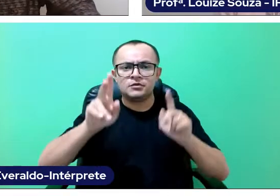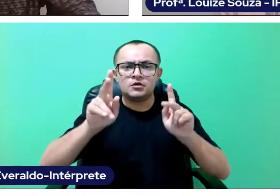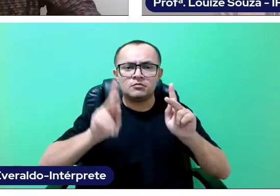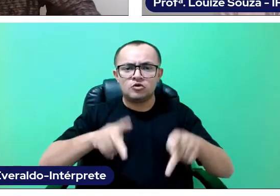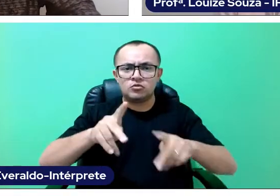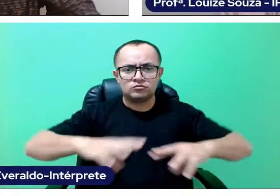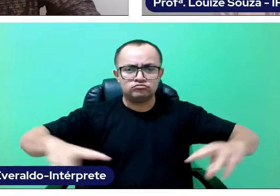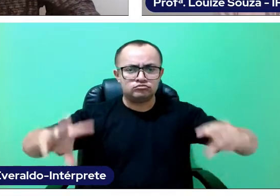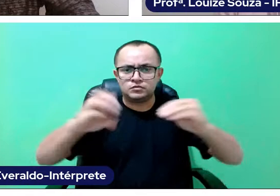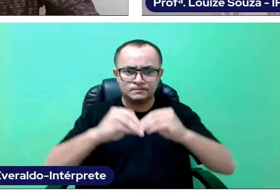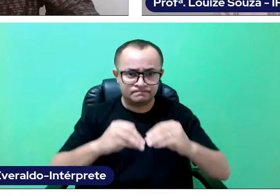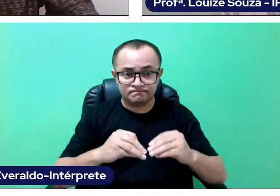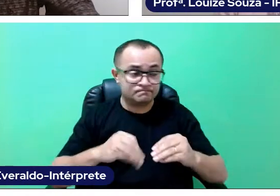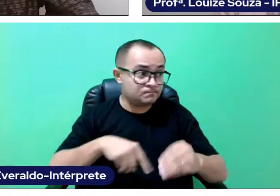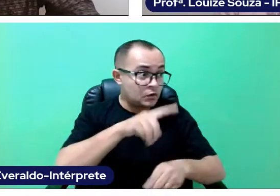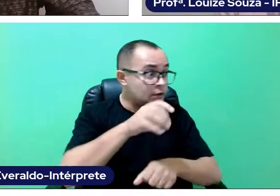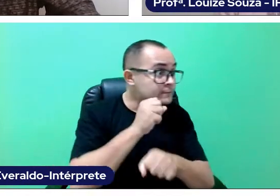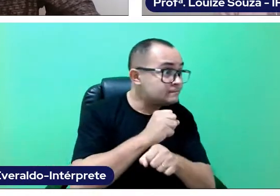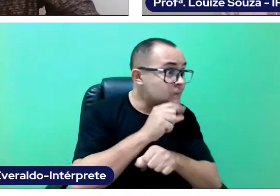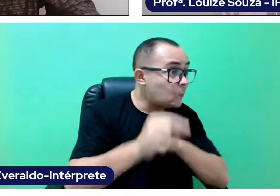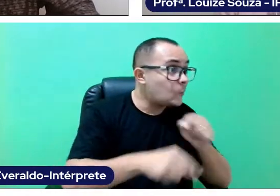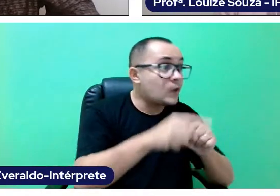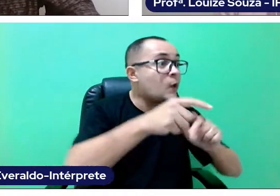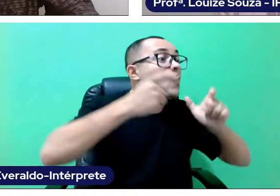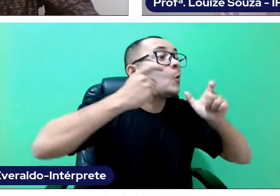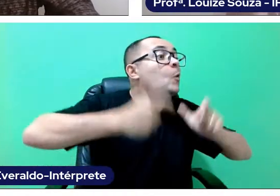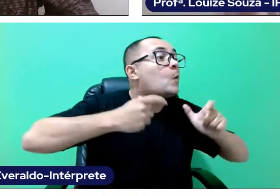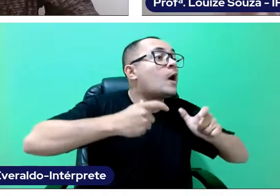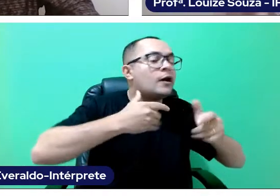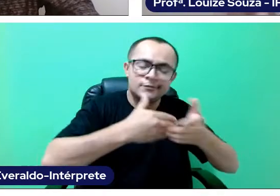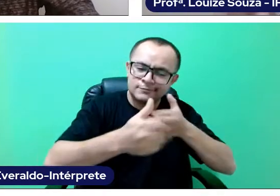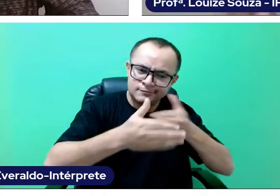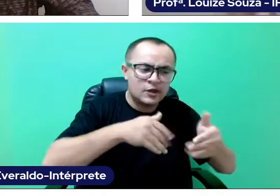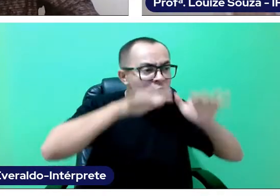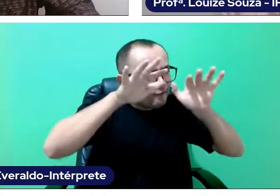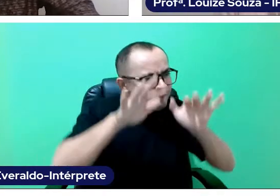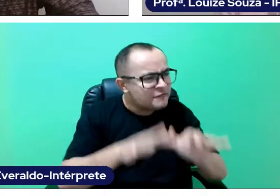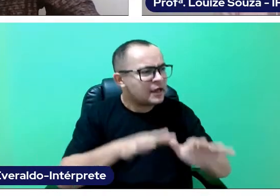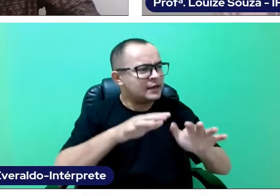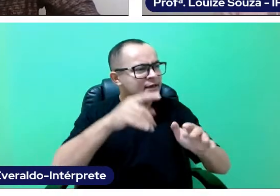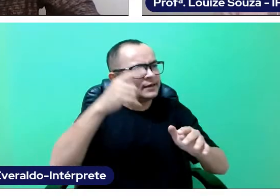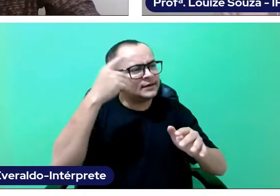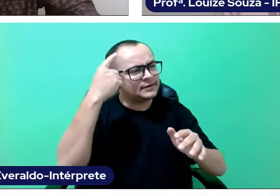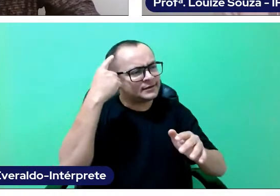We hope that you, coming from anywhere, may stay with us for these three formative afternoons,